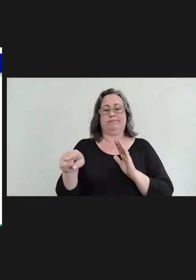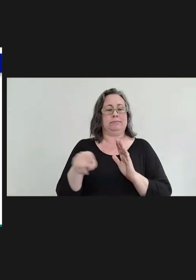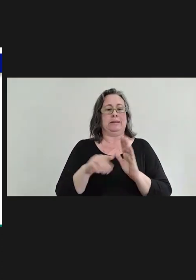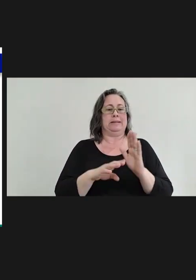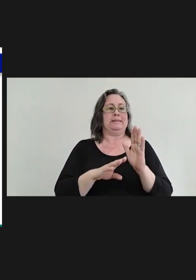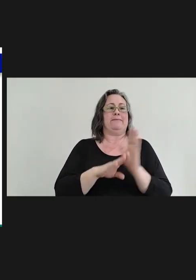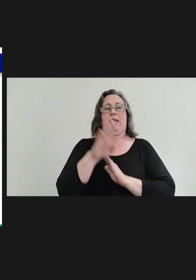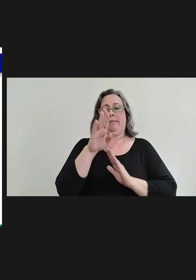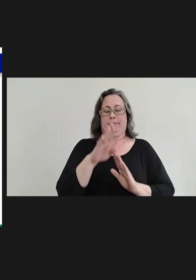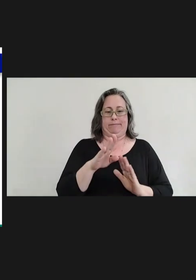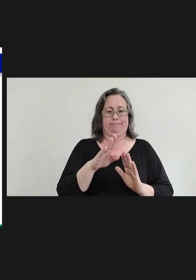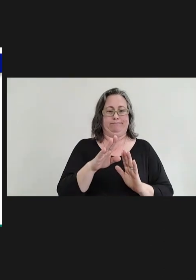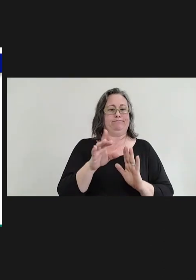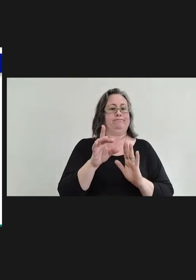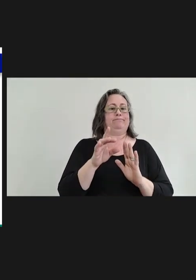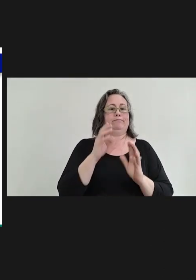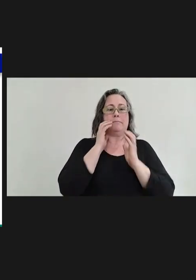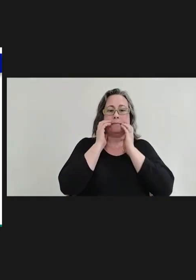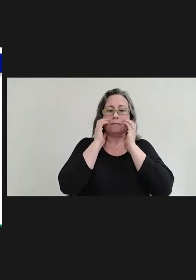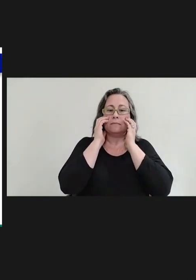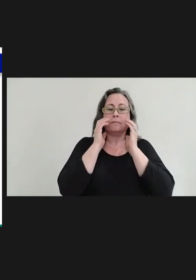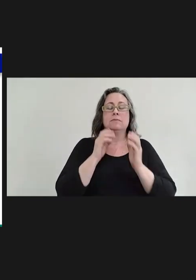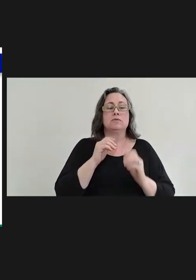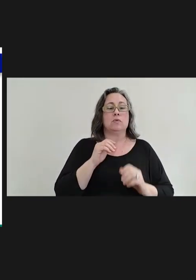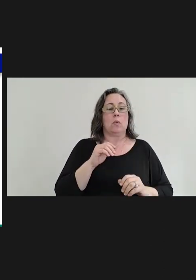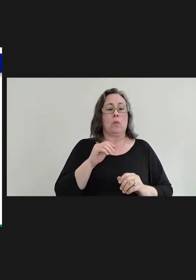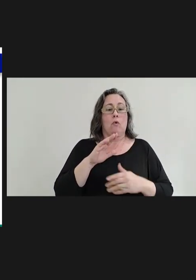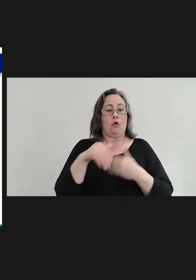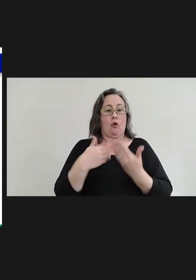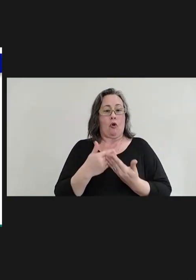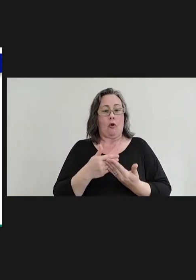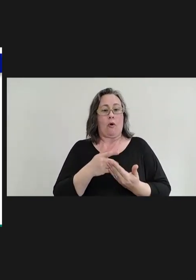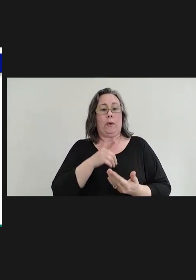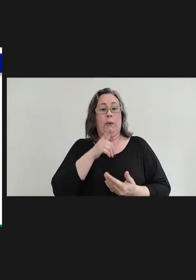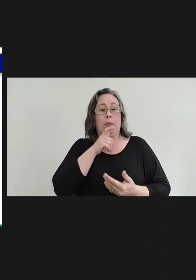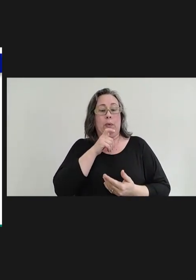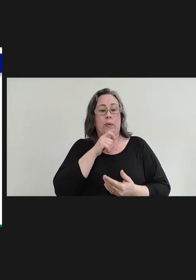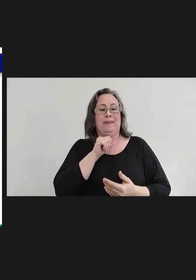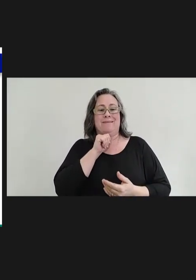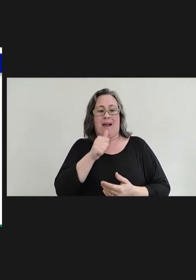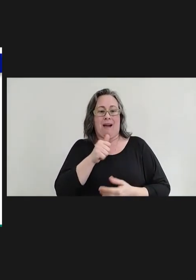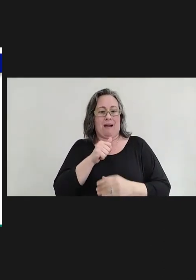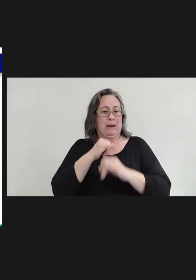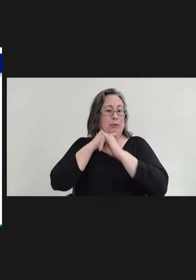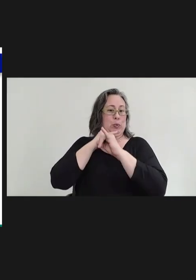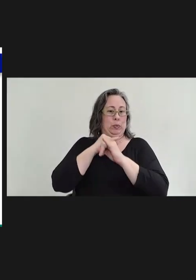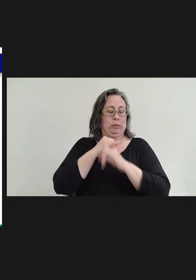amongst the non-immune household members. All have now fully recovered and then none of these people